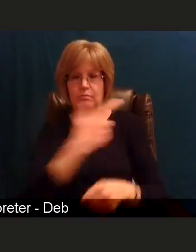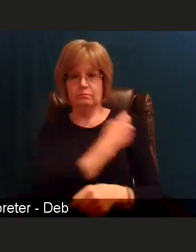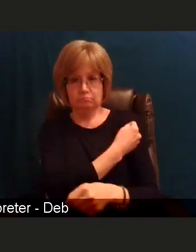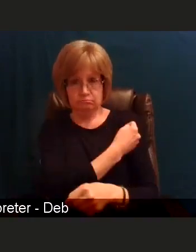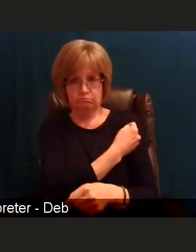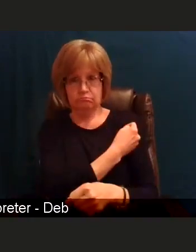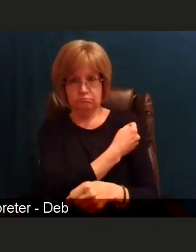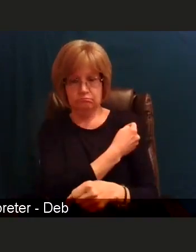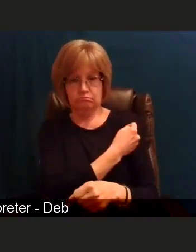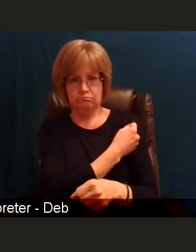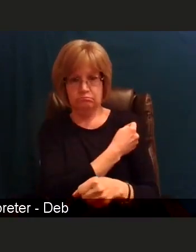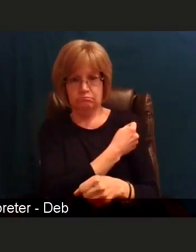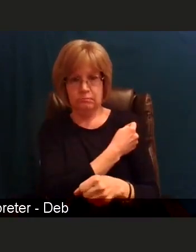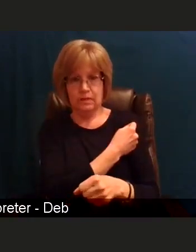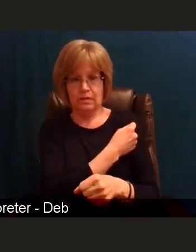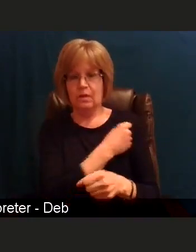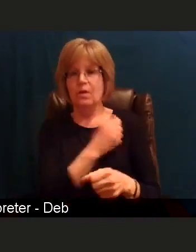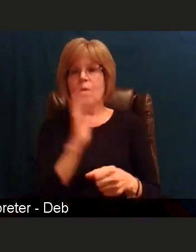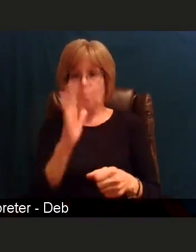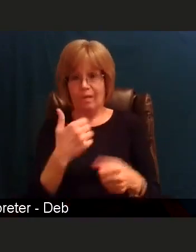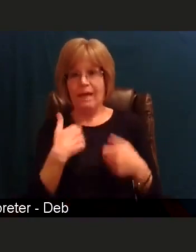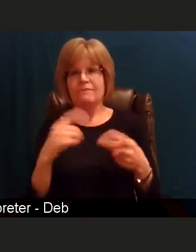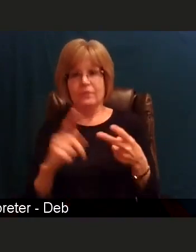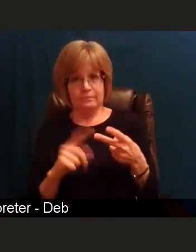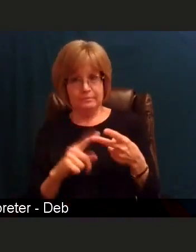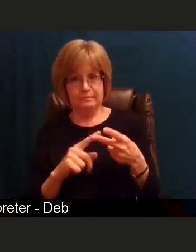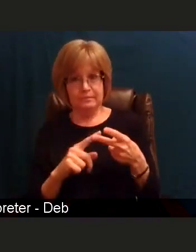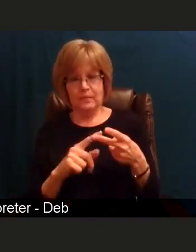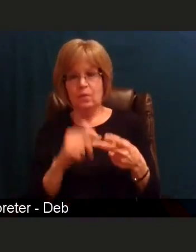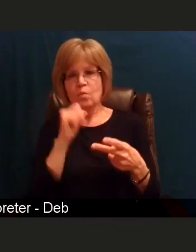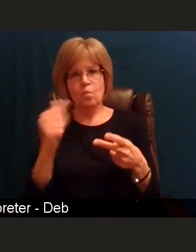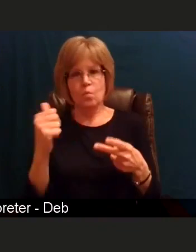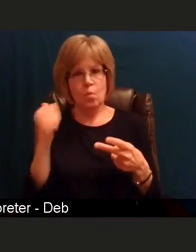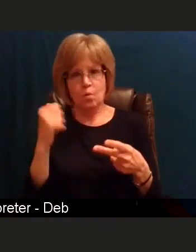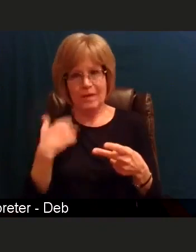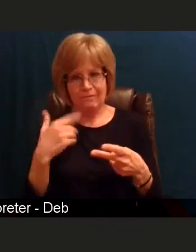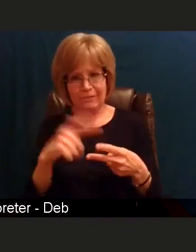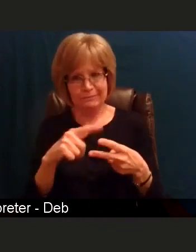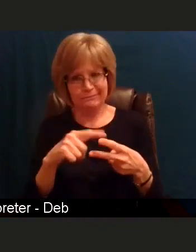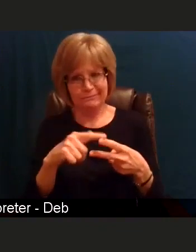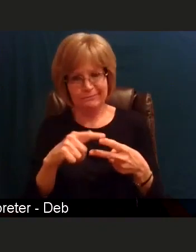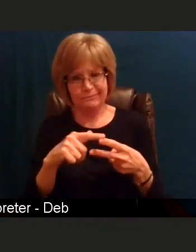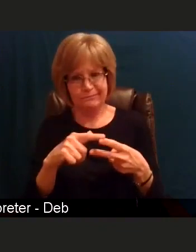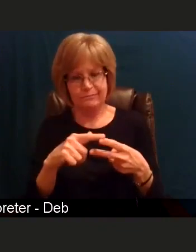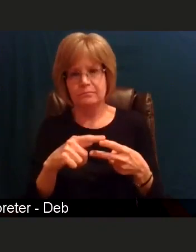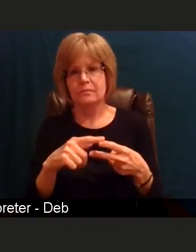but we will not have Pfizer vaccine, but that may change over the course of the next few weeks